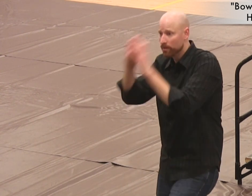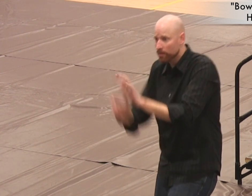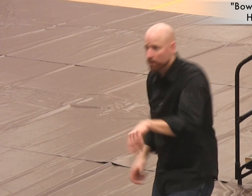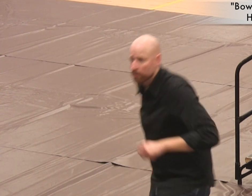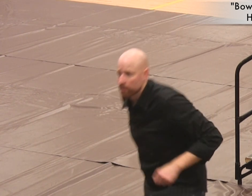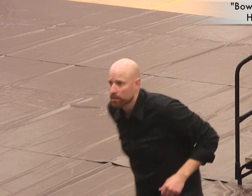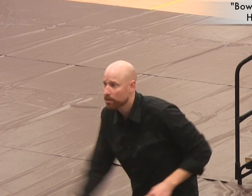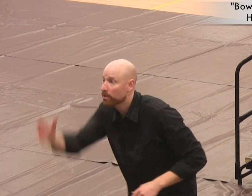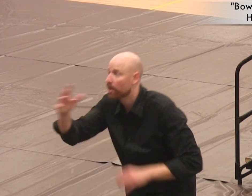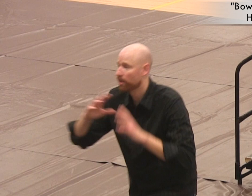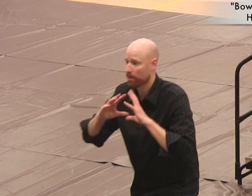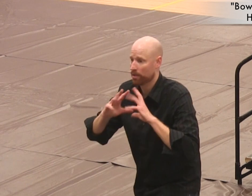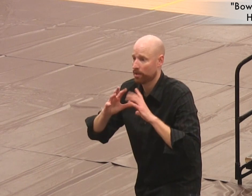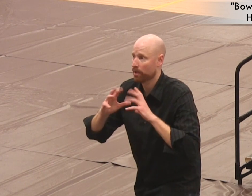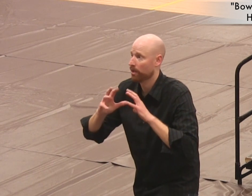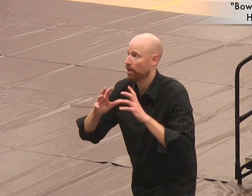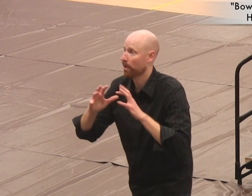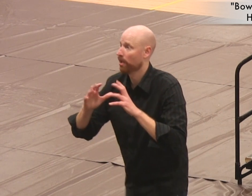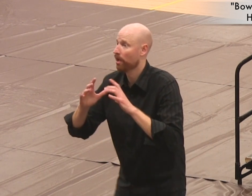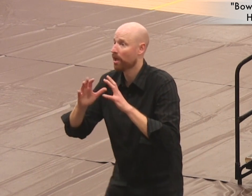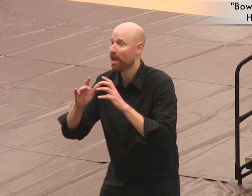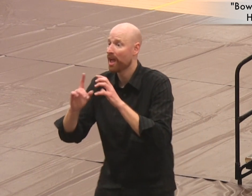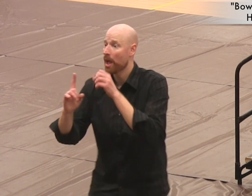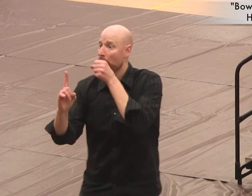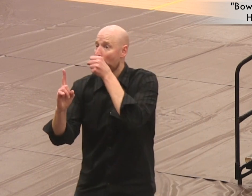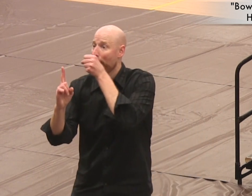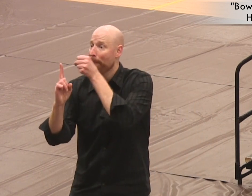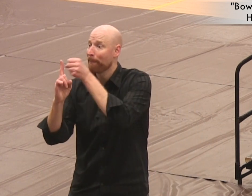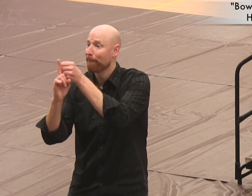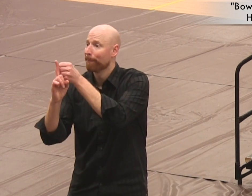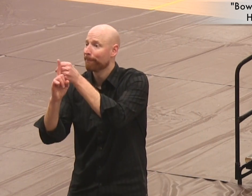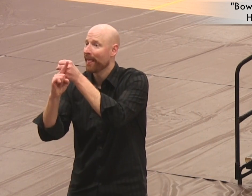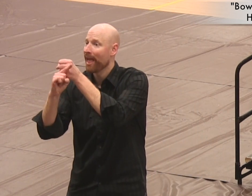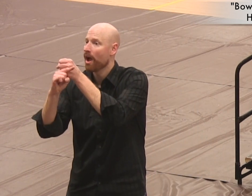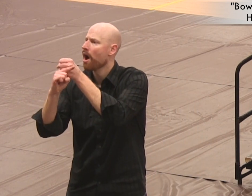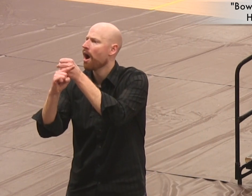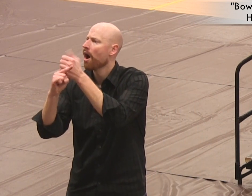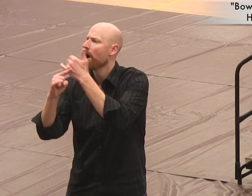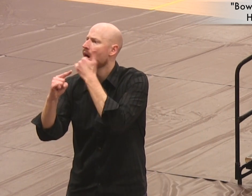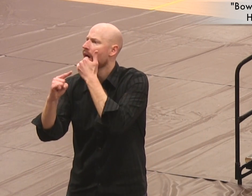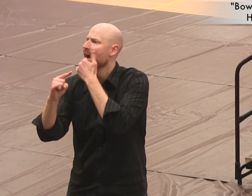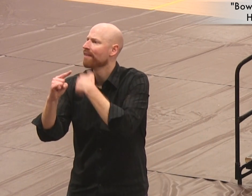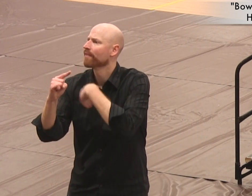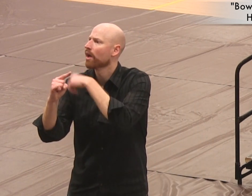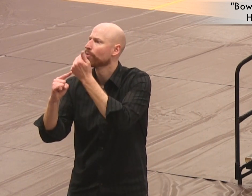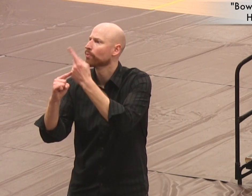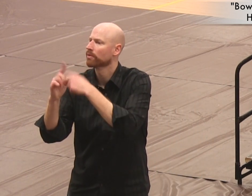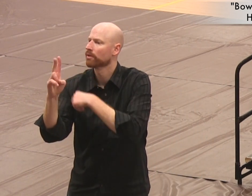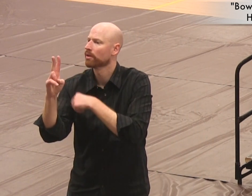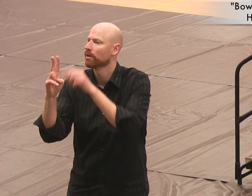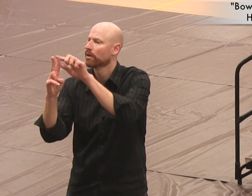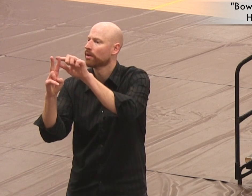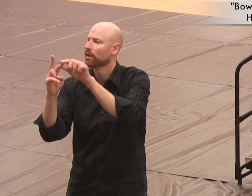sends his ball down the lane. The ball hits the lone pin and it falls to reveal ANOTHER